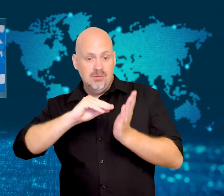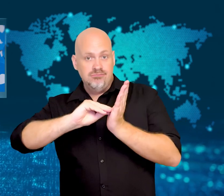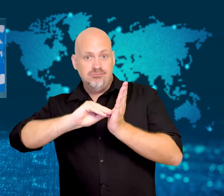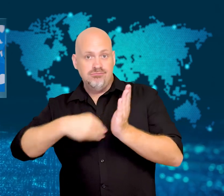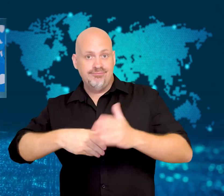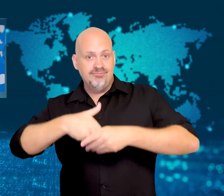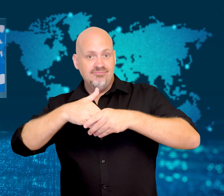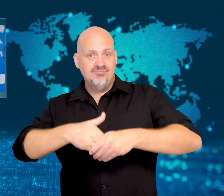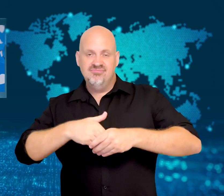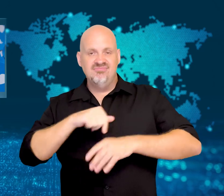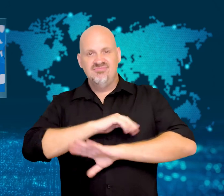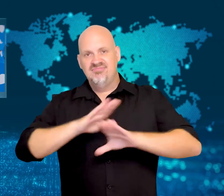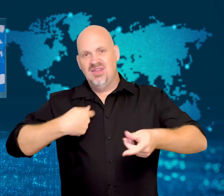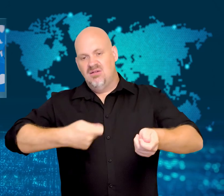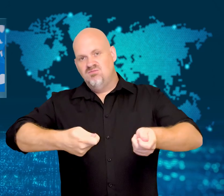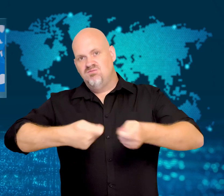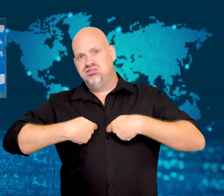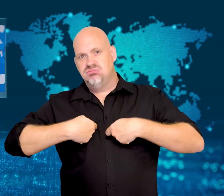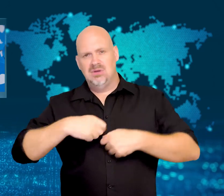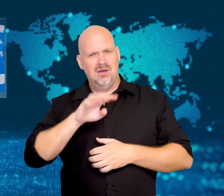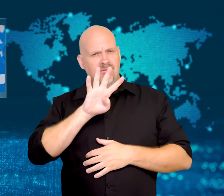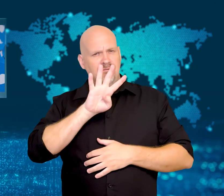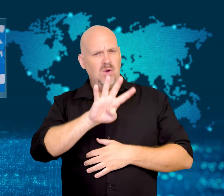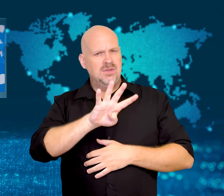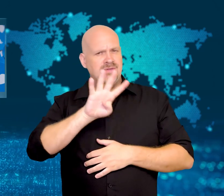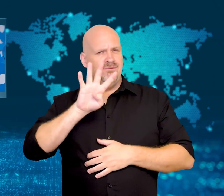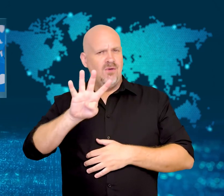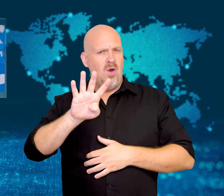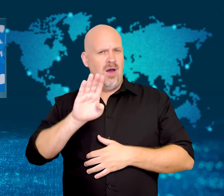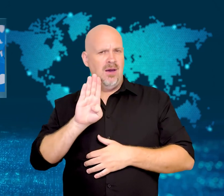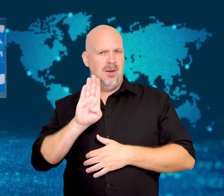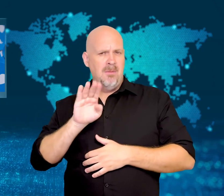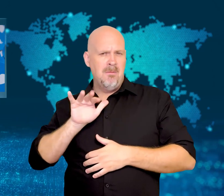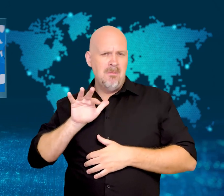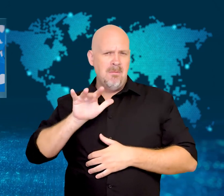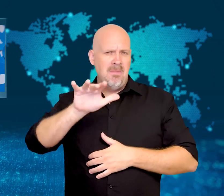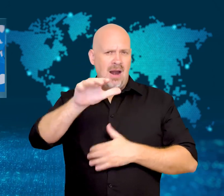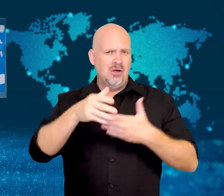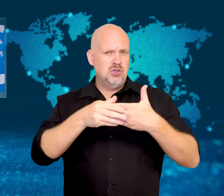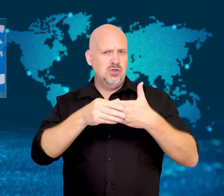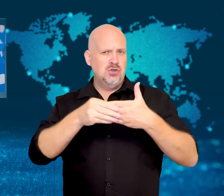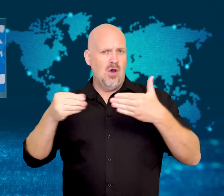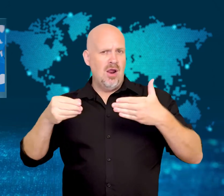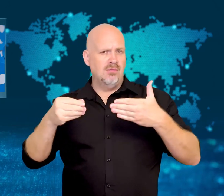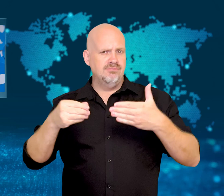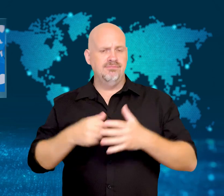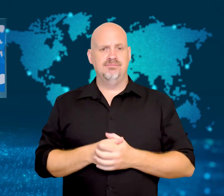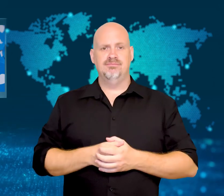to purchase Twitter for $44 billion USD.